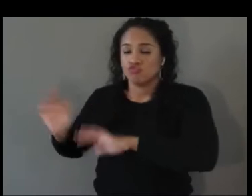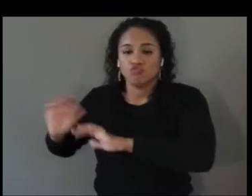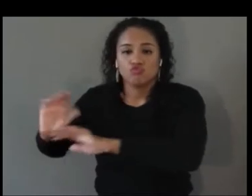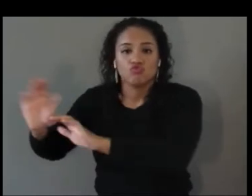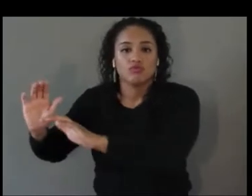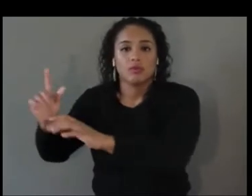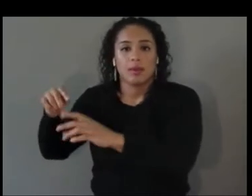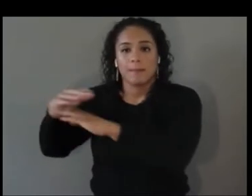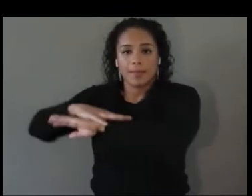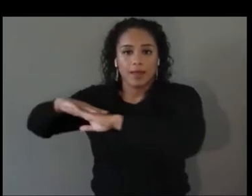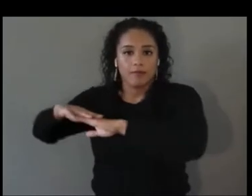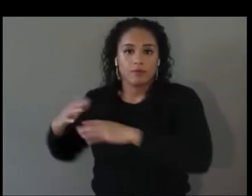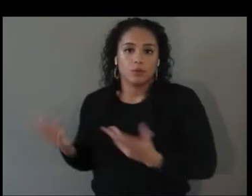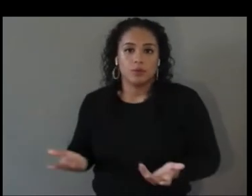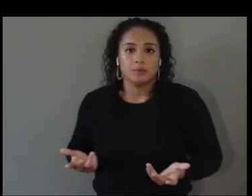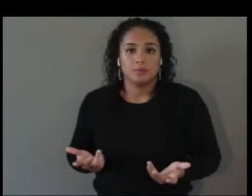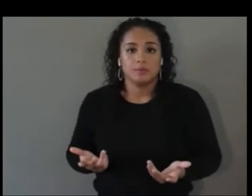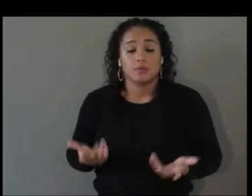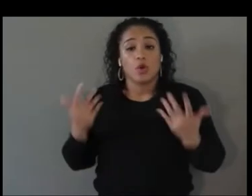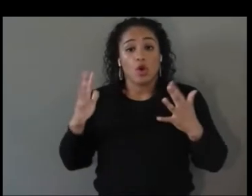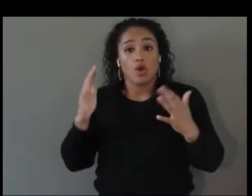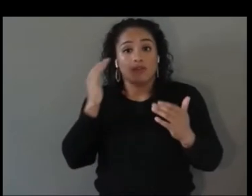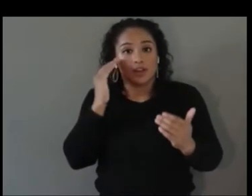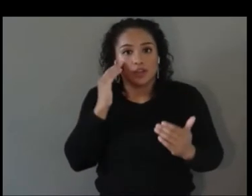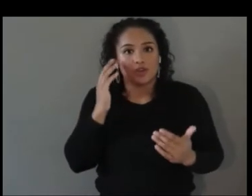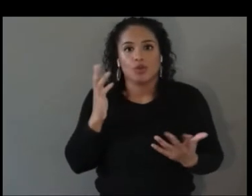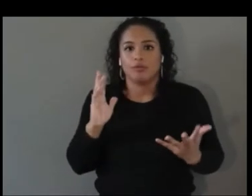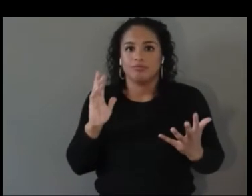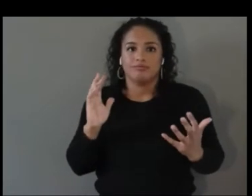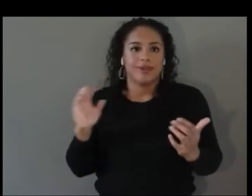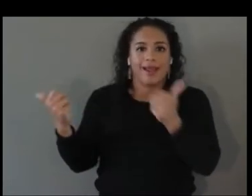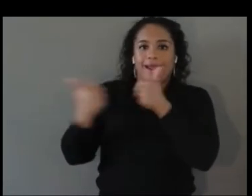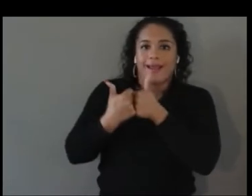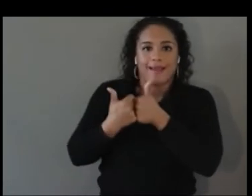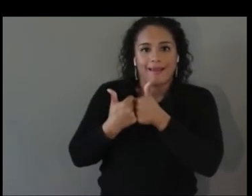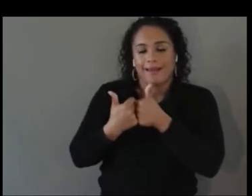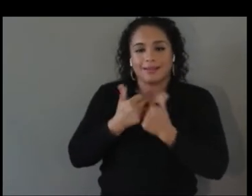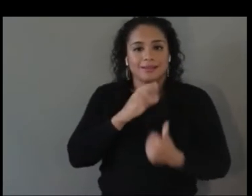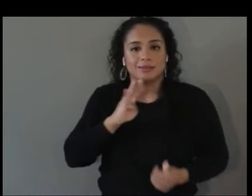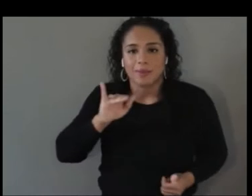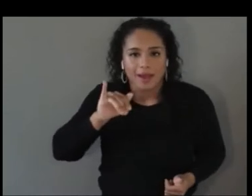they're up against implicit and explicit bias. We know that. I cannot change the hearts and minds